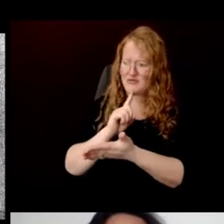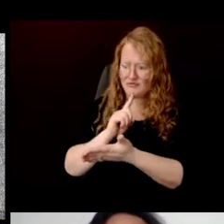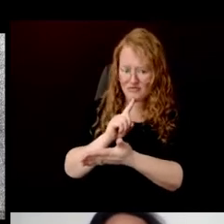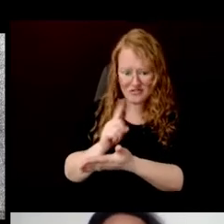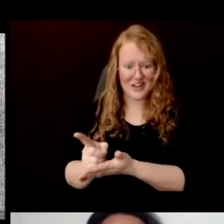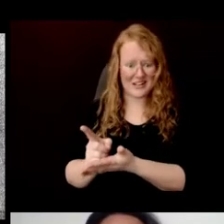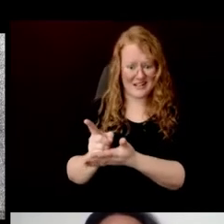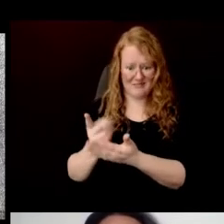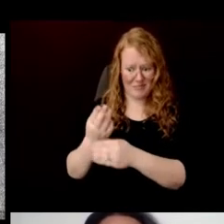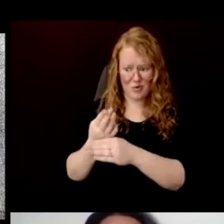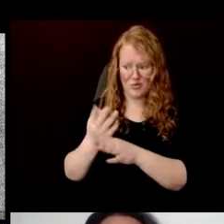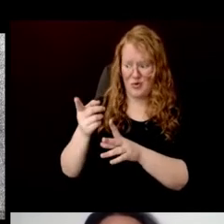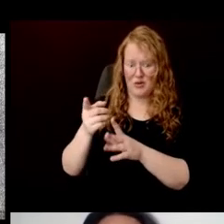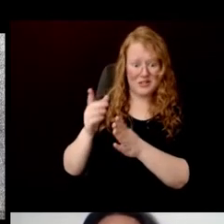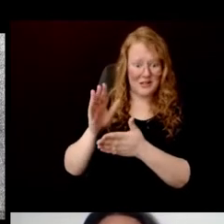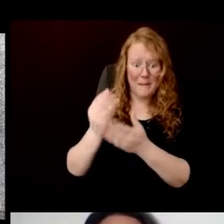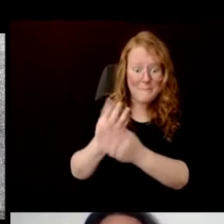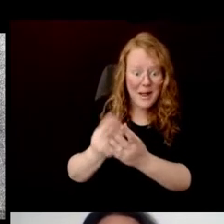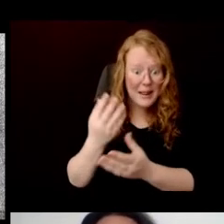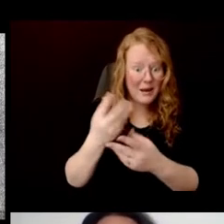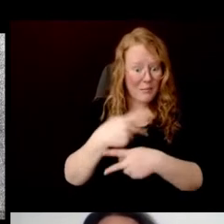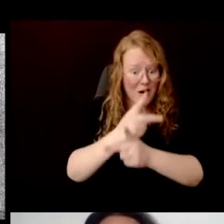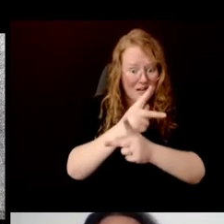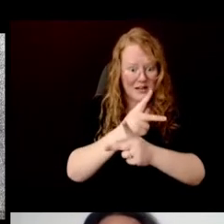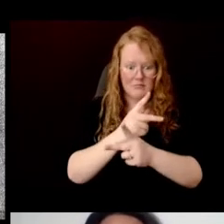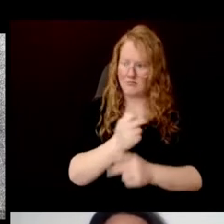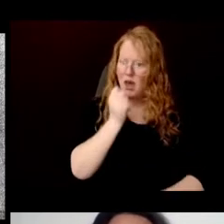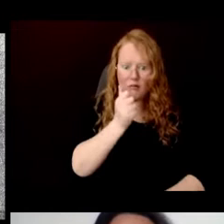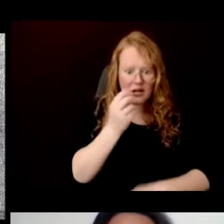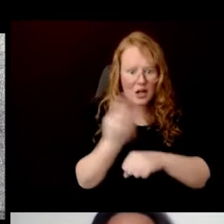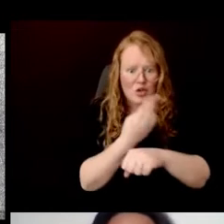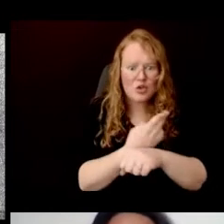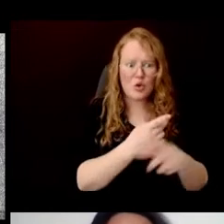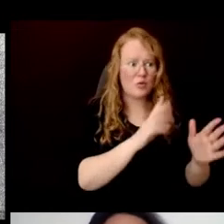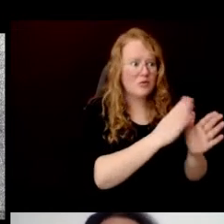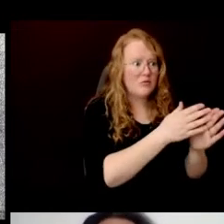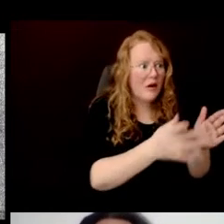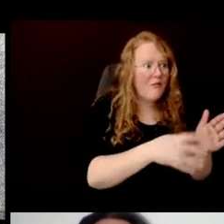We use it in everyday life from politics, from literature.